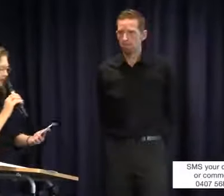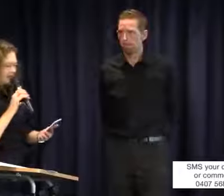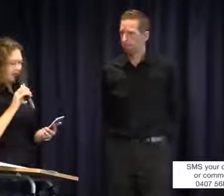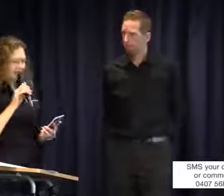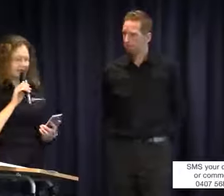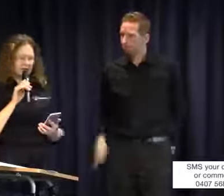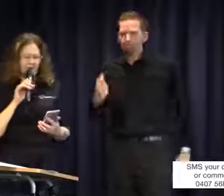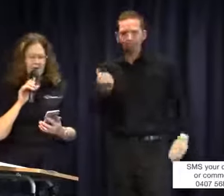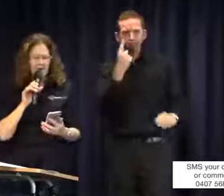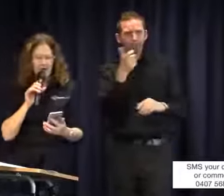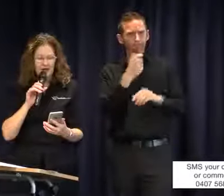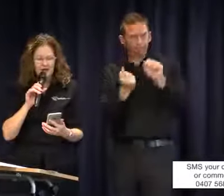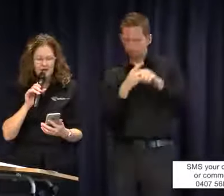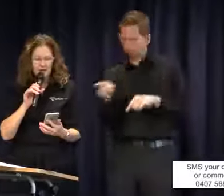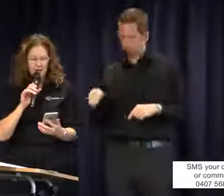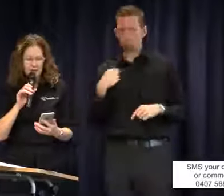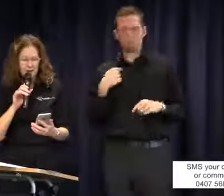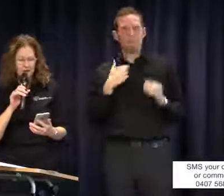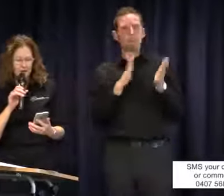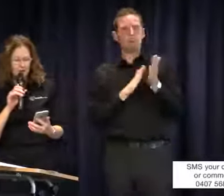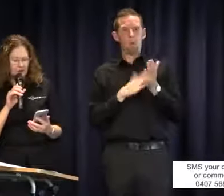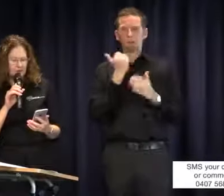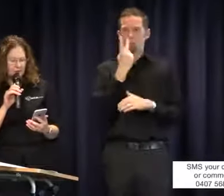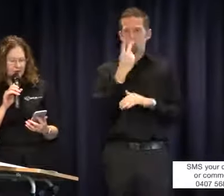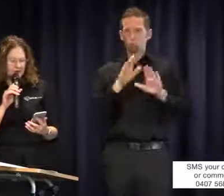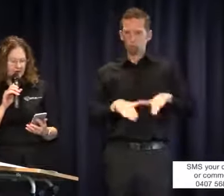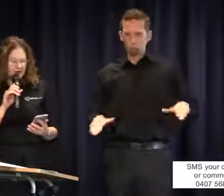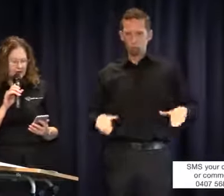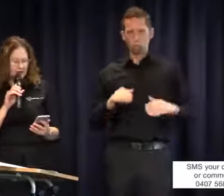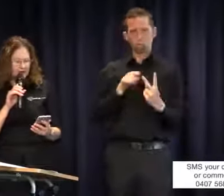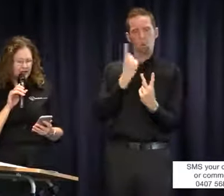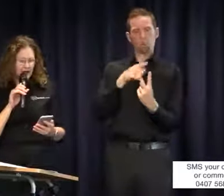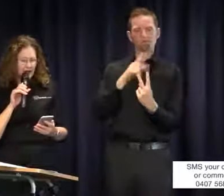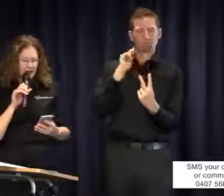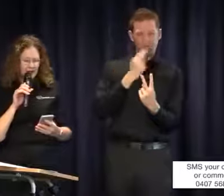Another SMS: I'm a mother of two children, one of whom is deaf. We are looking into high